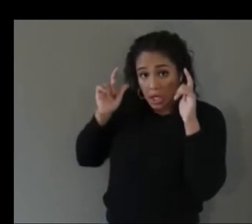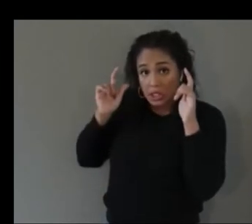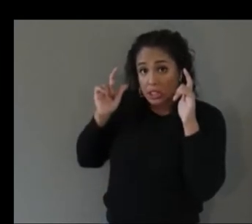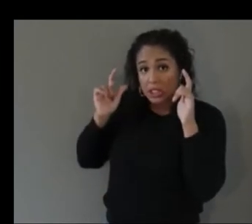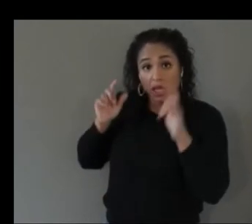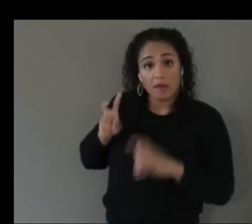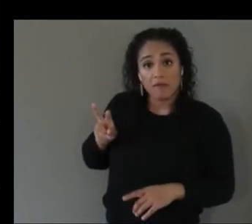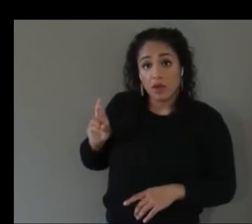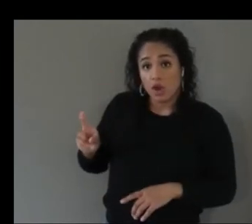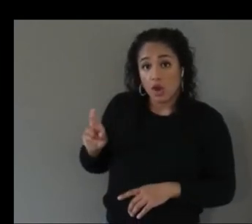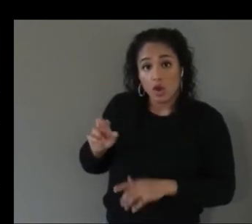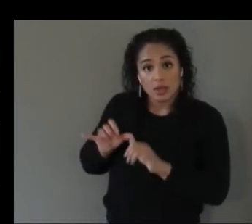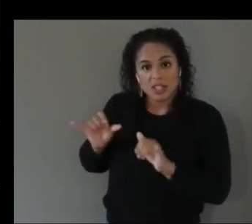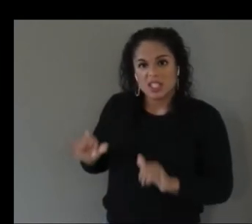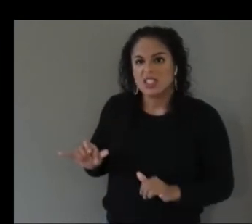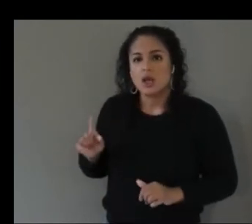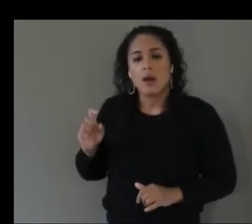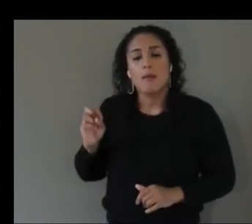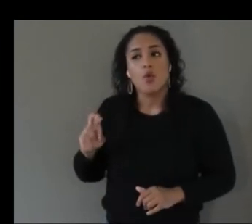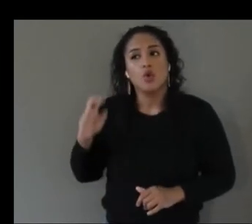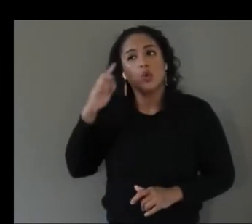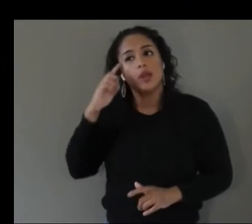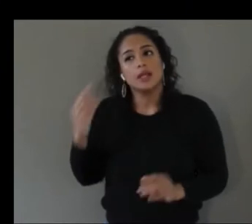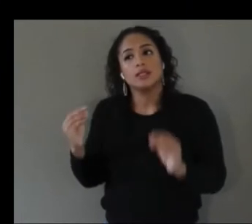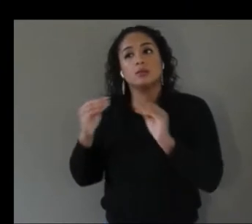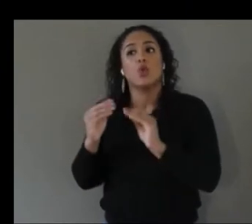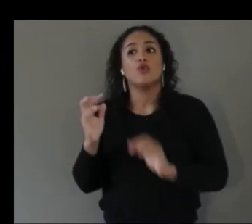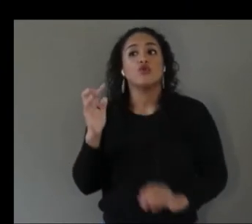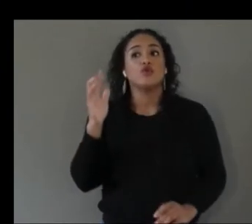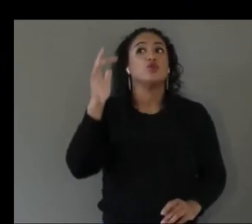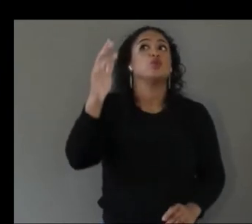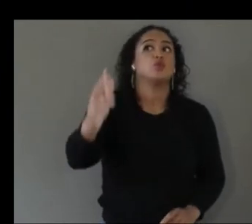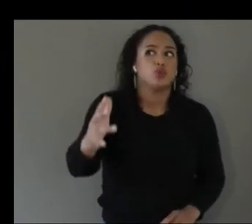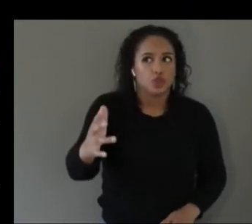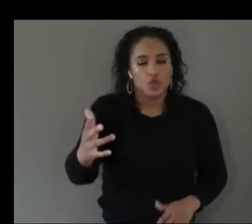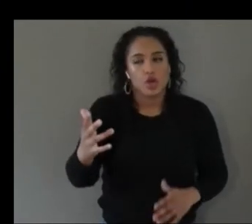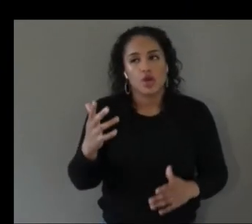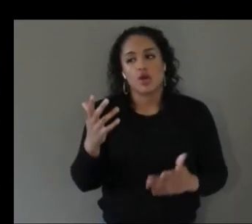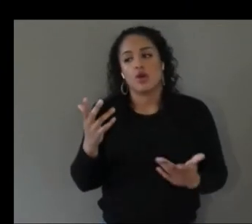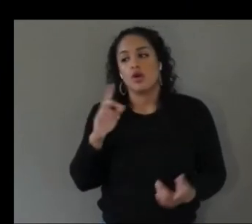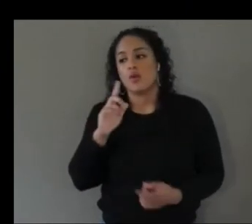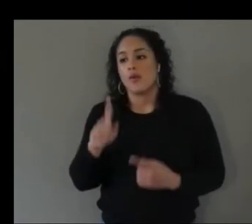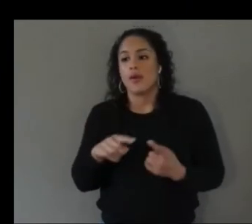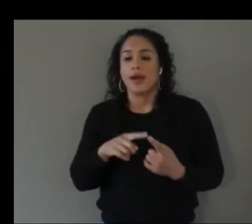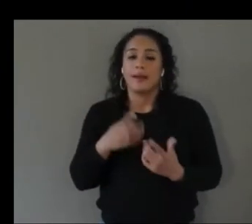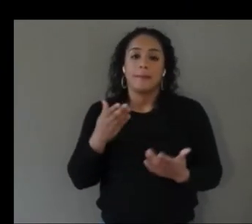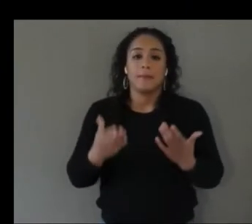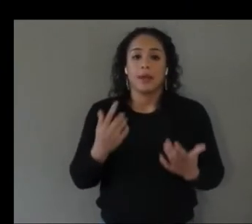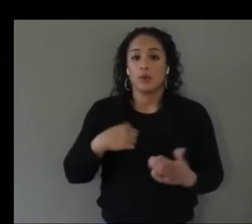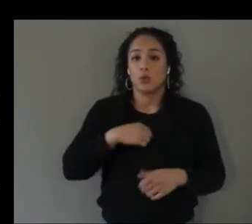this is more of like a future scenario where um we might be using vr in different contexts